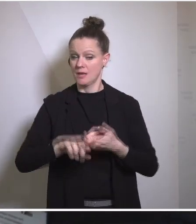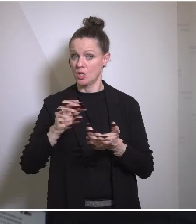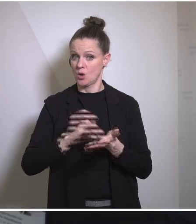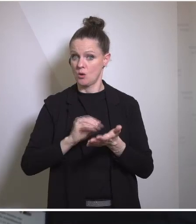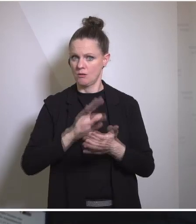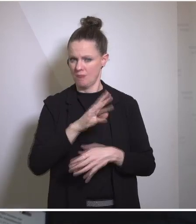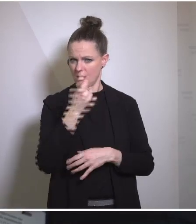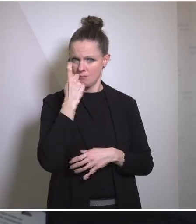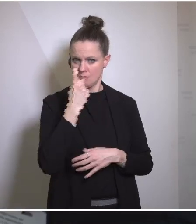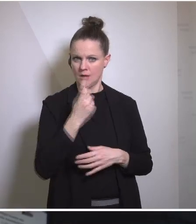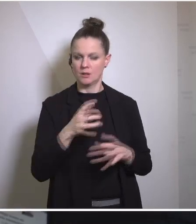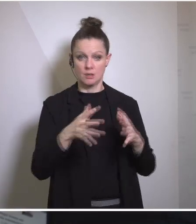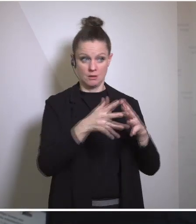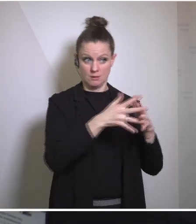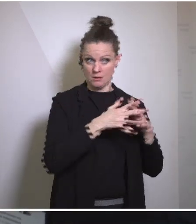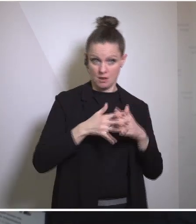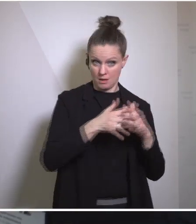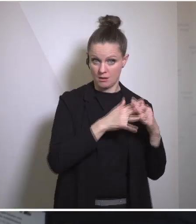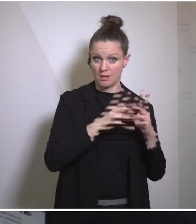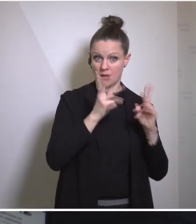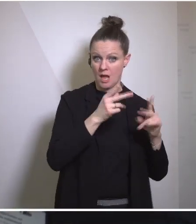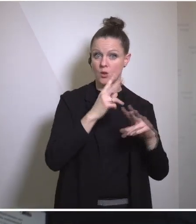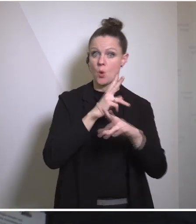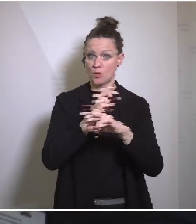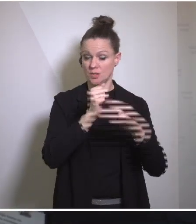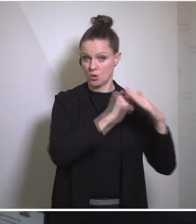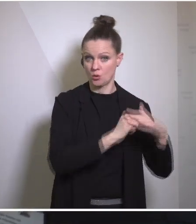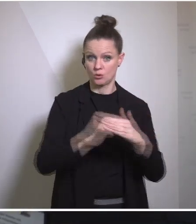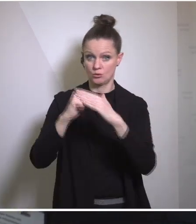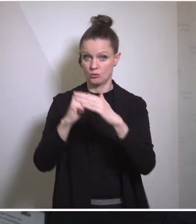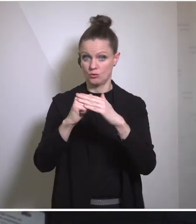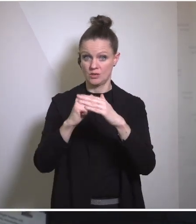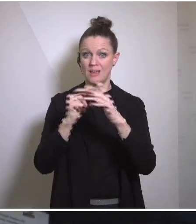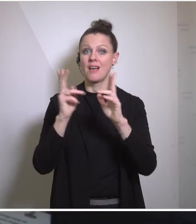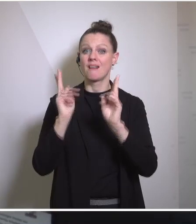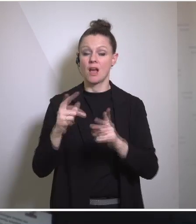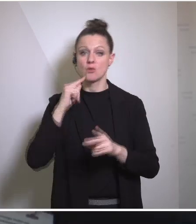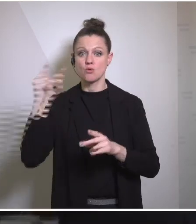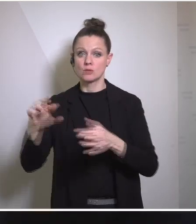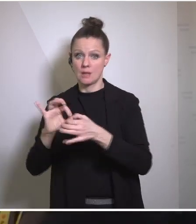for the U.S. to support Austria to become more independent from Russia? Thank you.